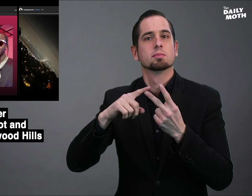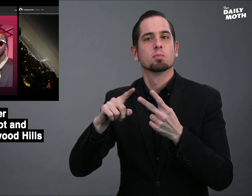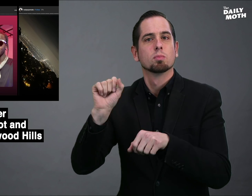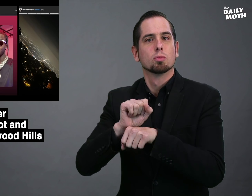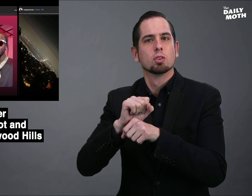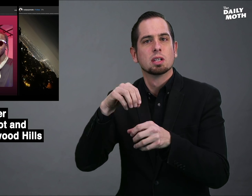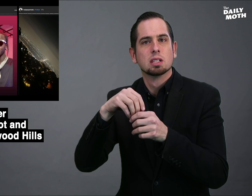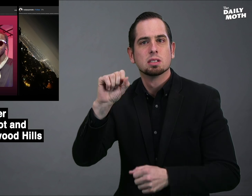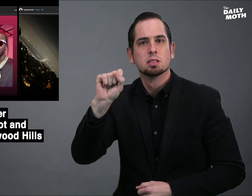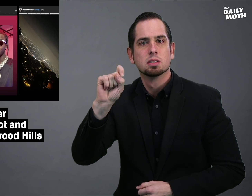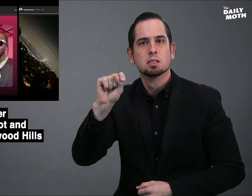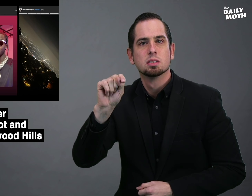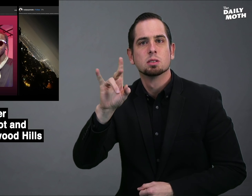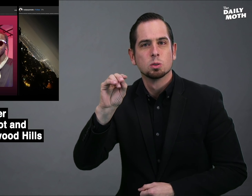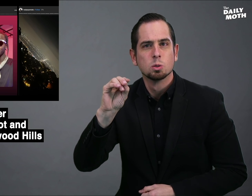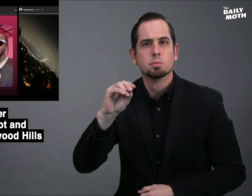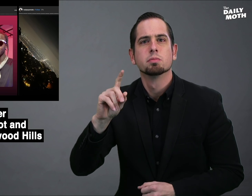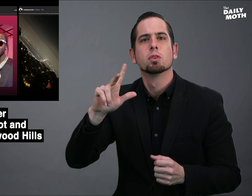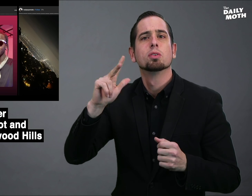and of him working in a studio.